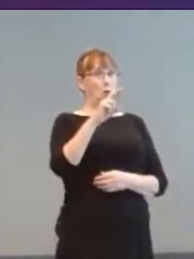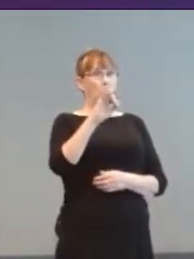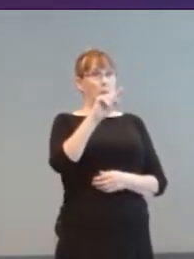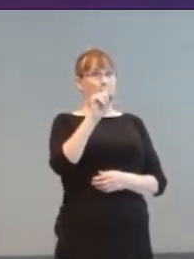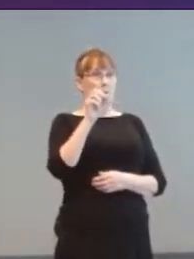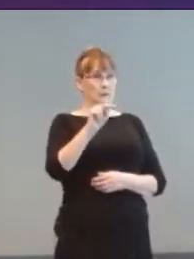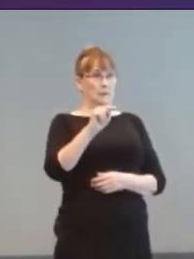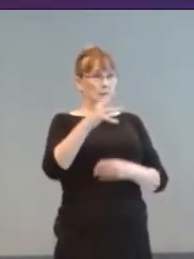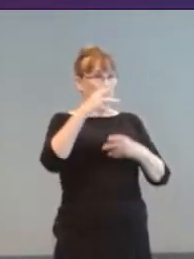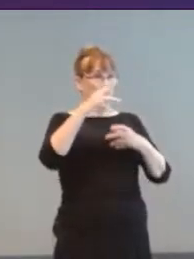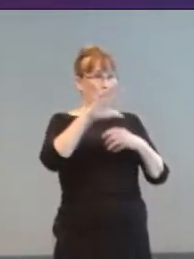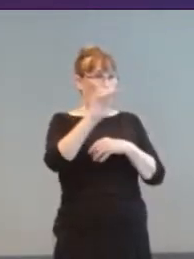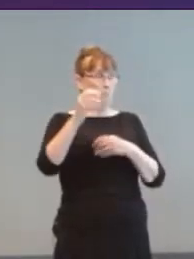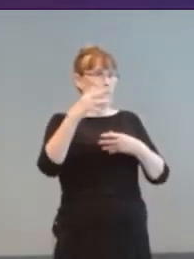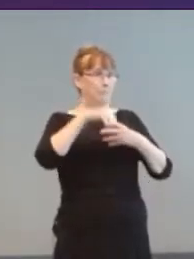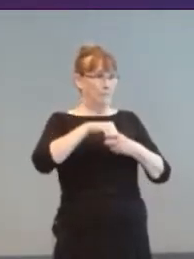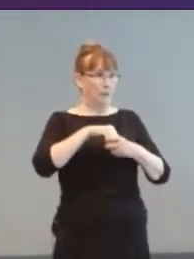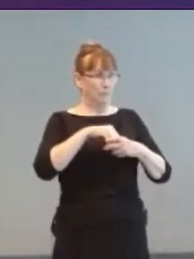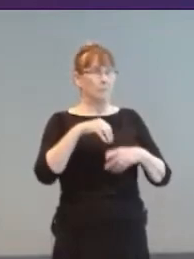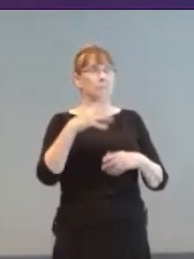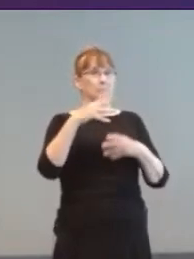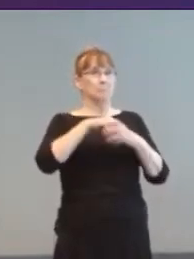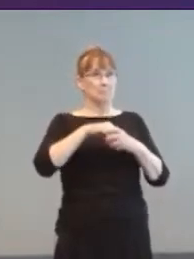Language. Where sign-language is someone’s first language,